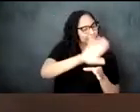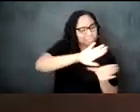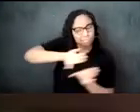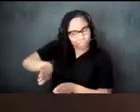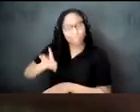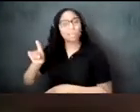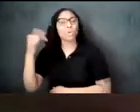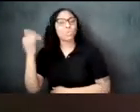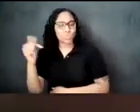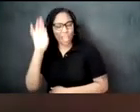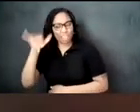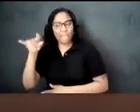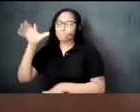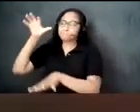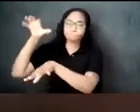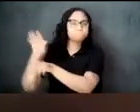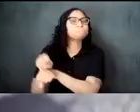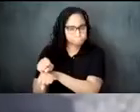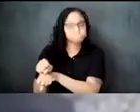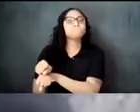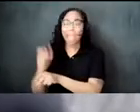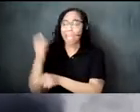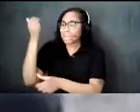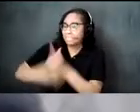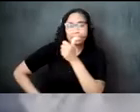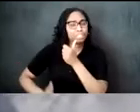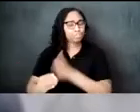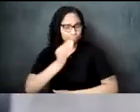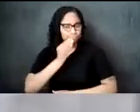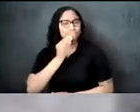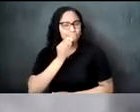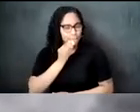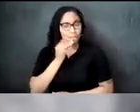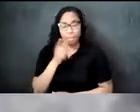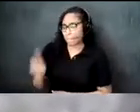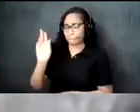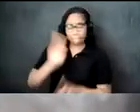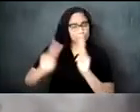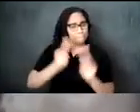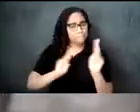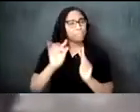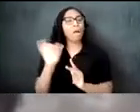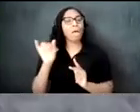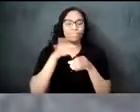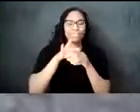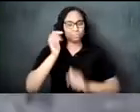widely at almost every meal the moroccan people even make tea performance a special culture